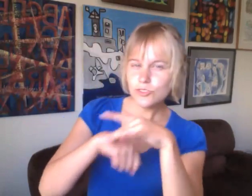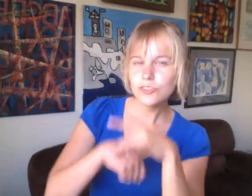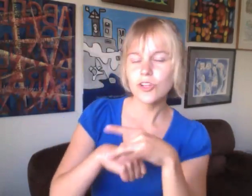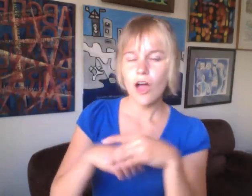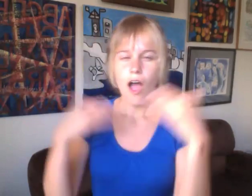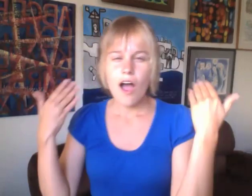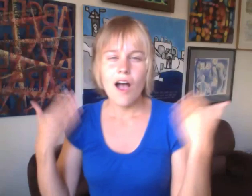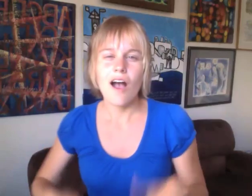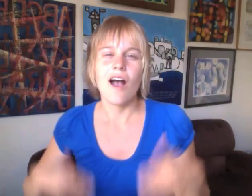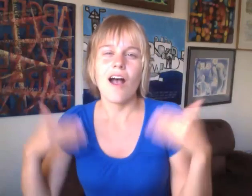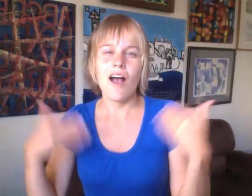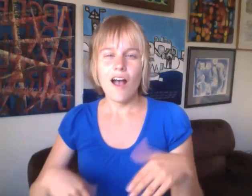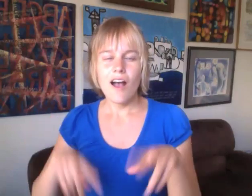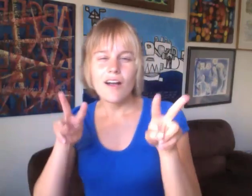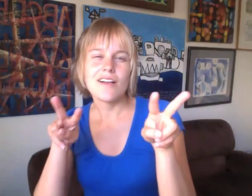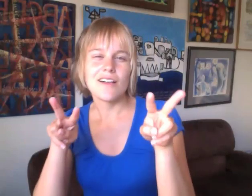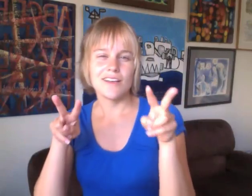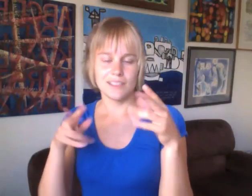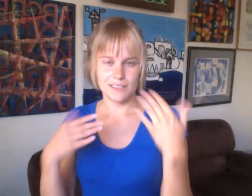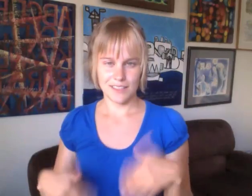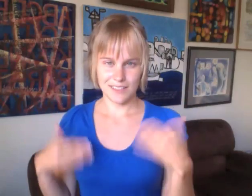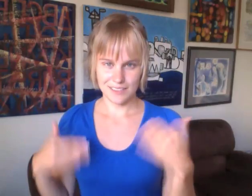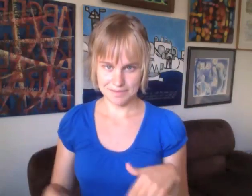They would be in awe, telling me how much they loved my hair.